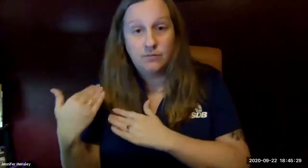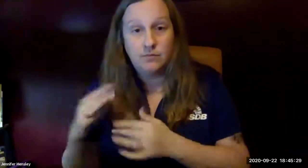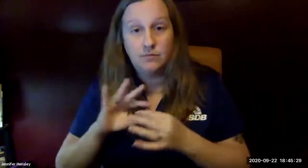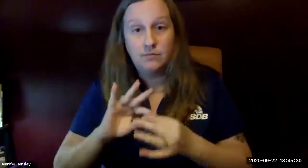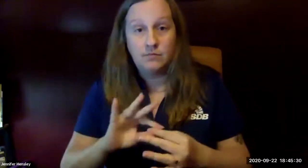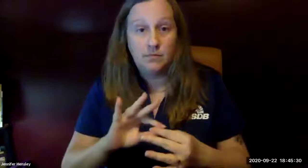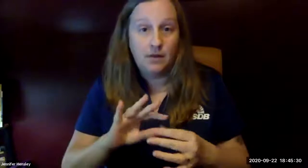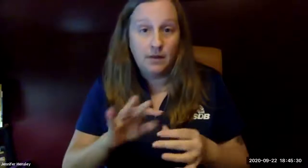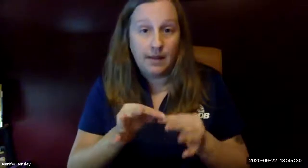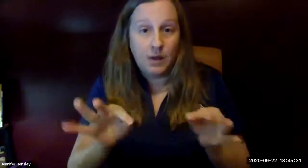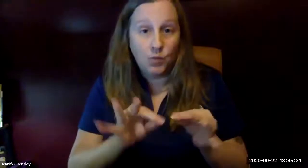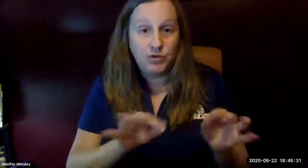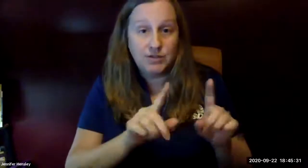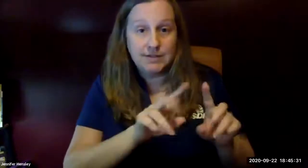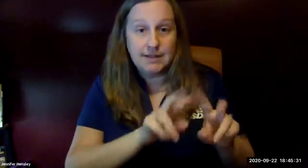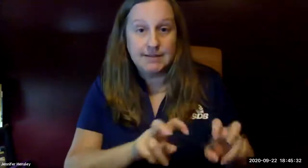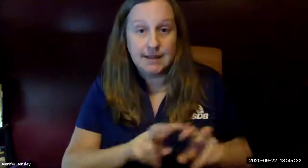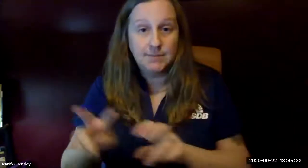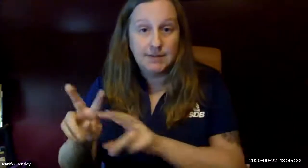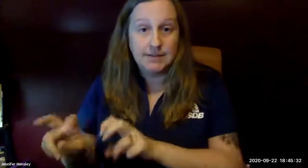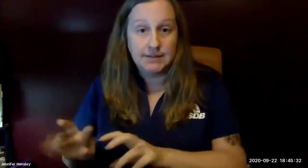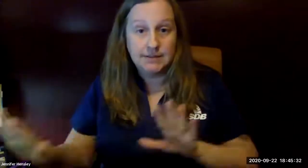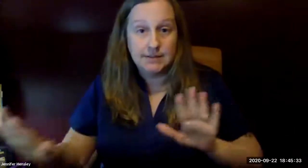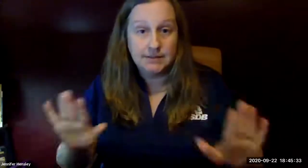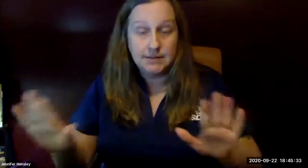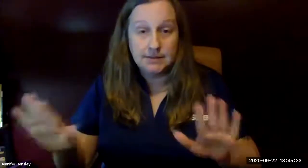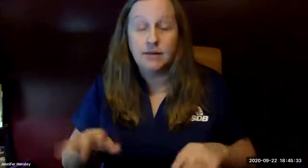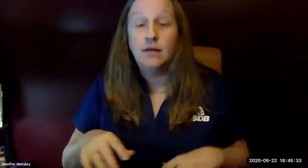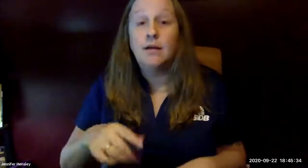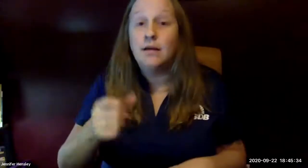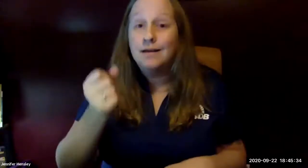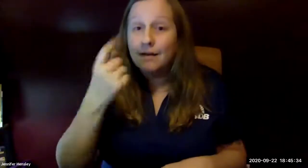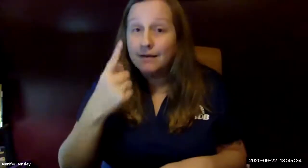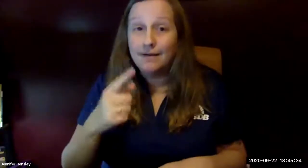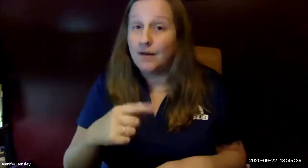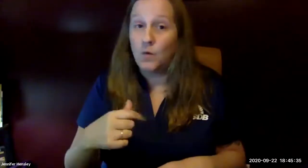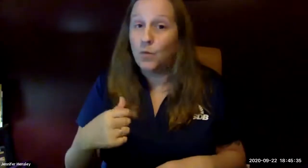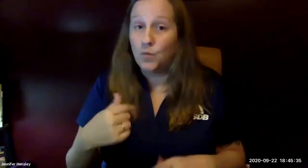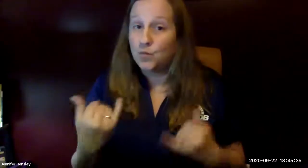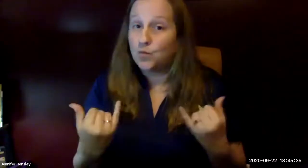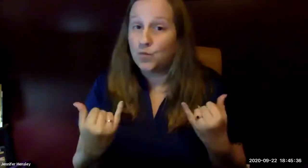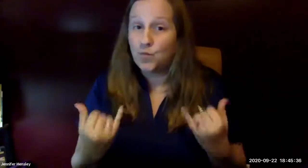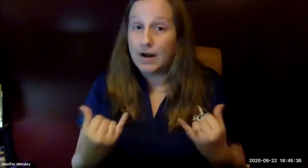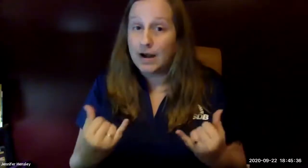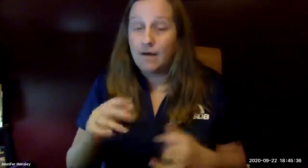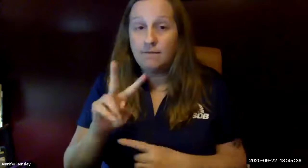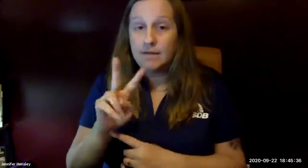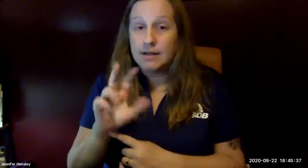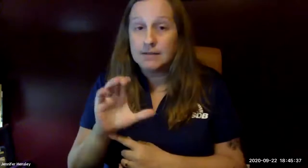campuses do have the responsibility in language assessments